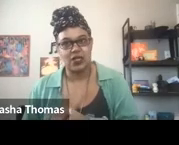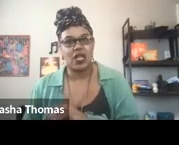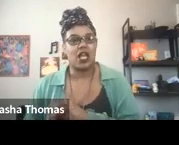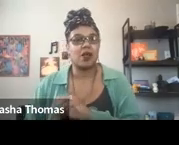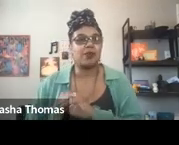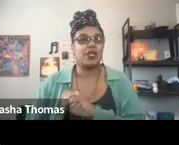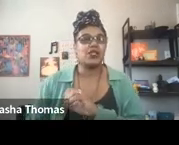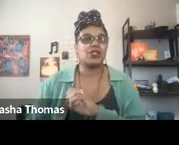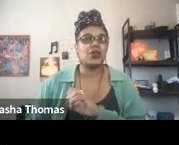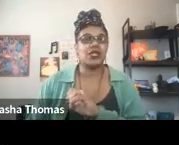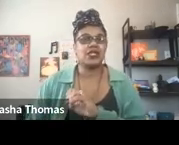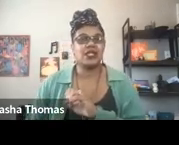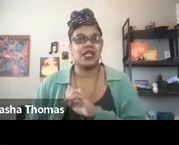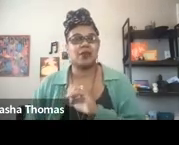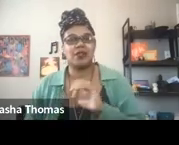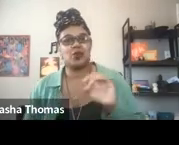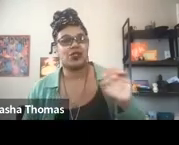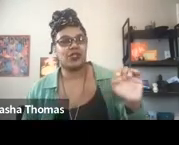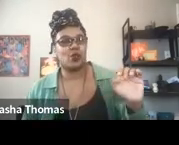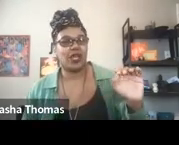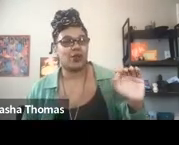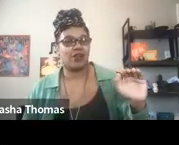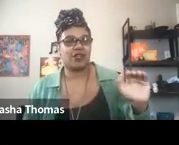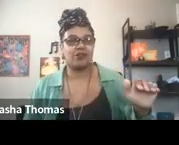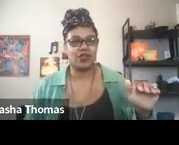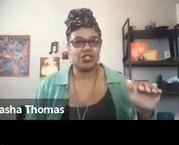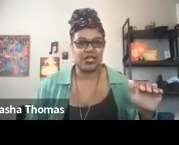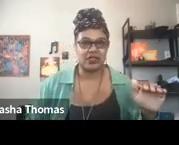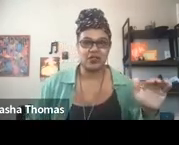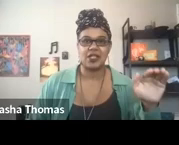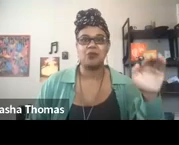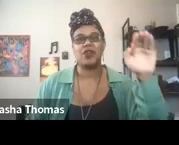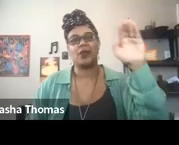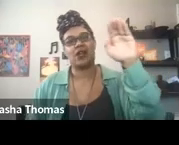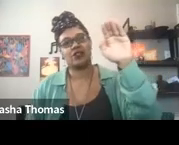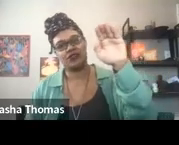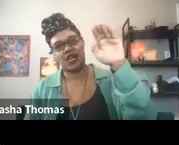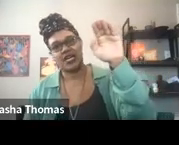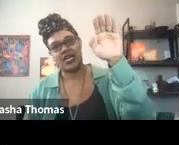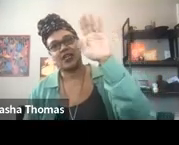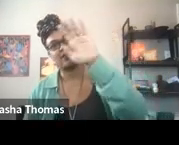So these words in white, we have converging and then moving around, defining,